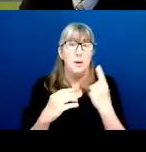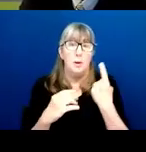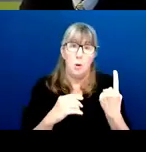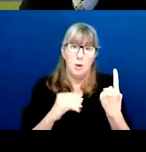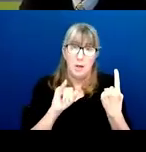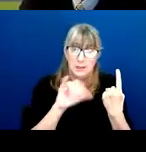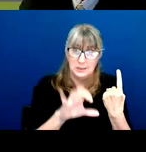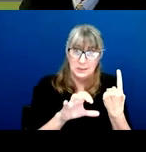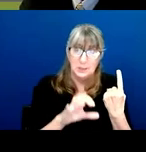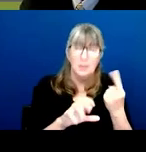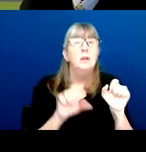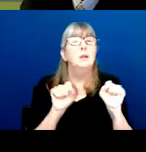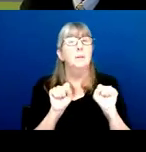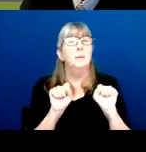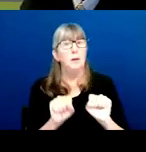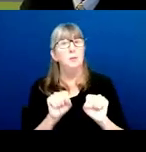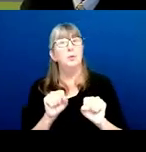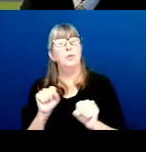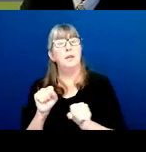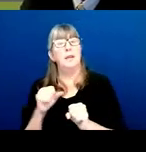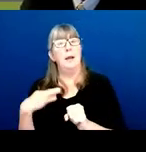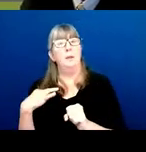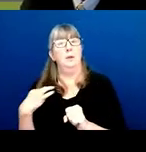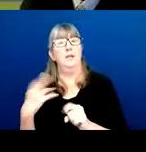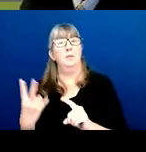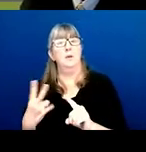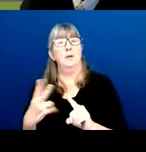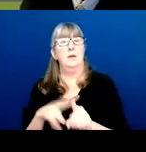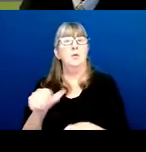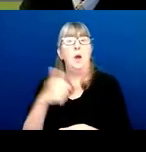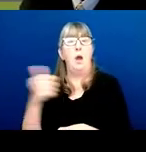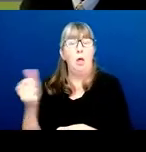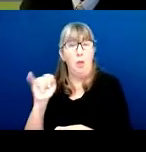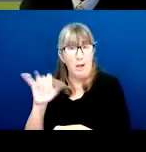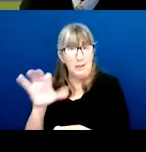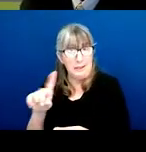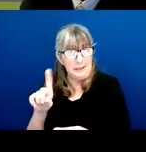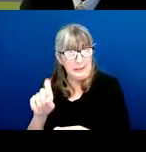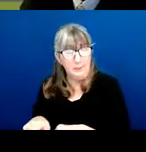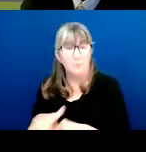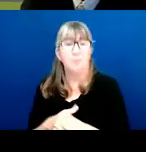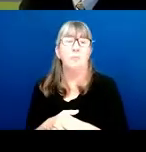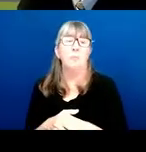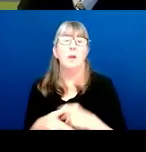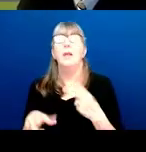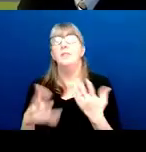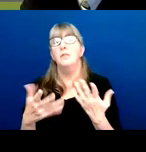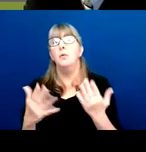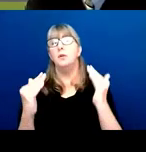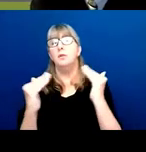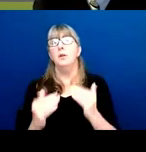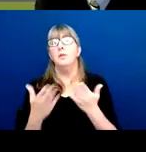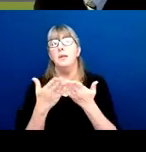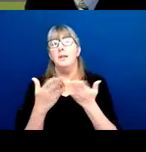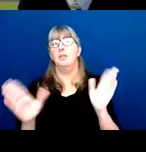is it possible that an application might be assigned to another IC? And this is under that general topic of what do you do